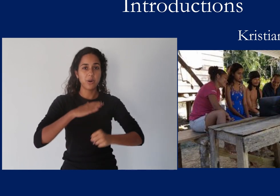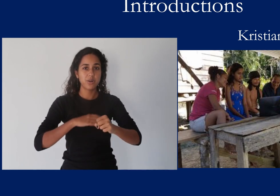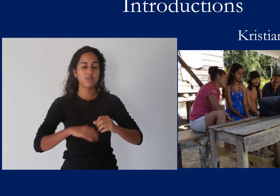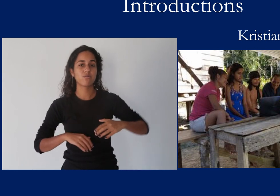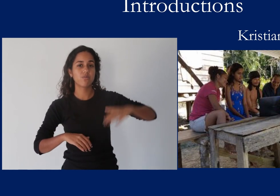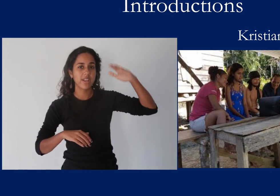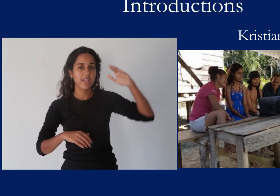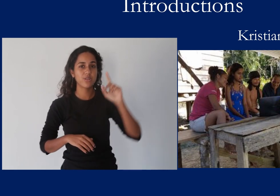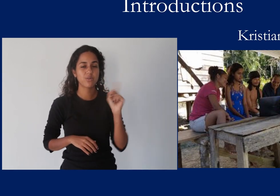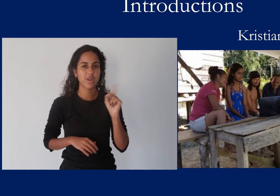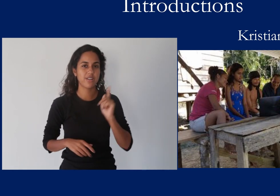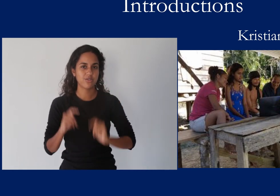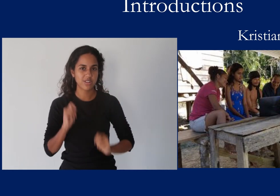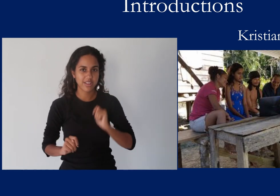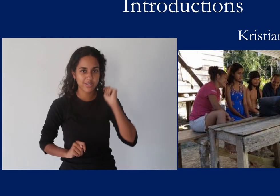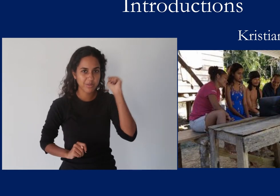I was born and raised in Trinidad and Tobago.